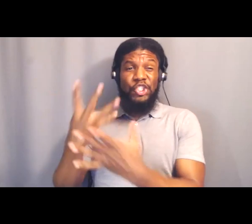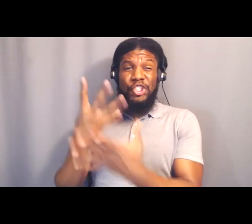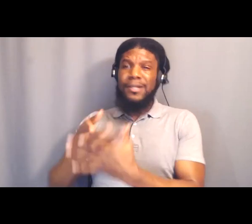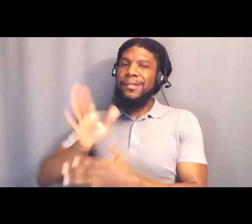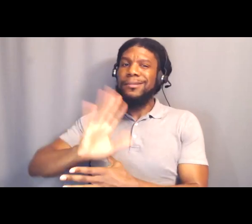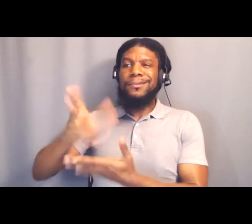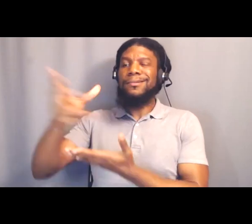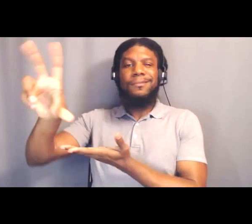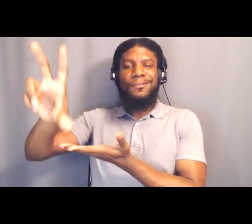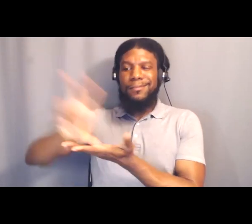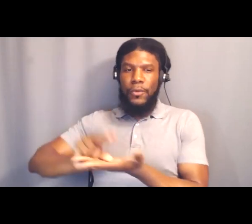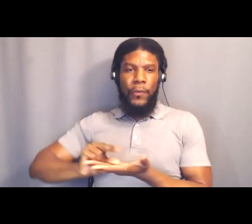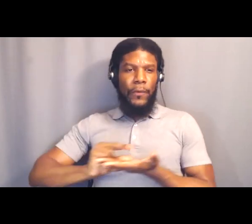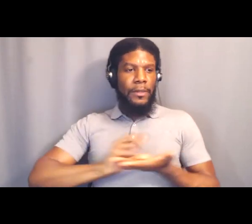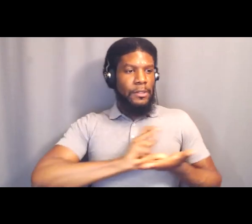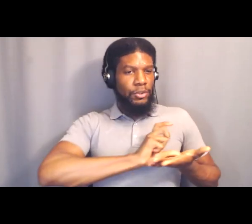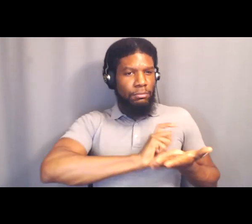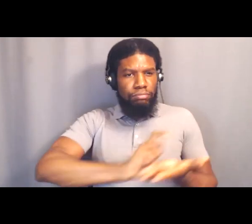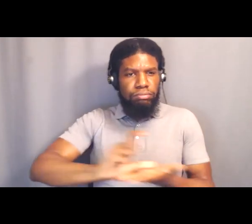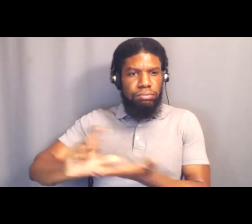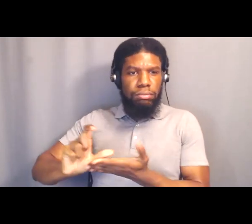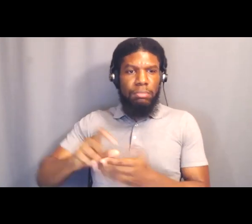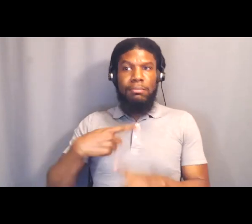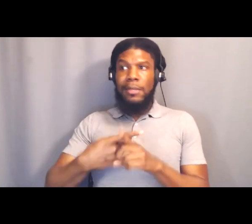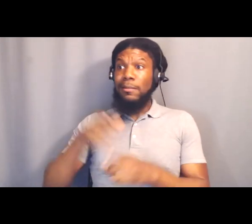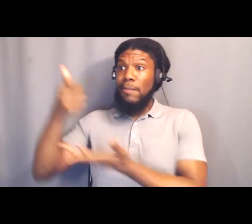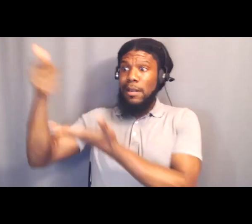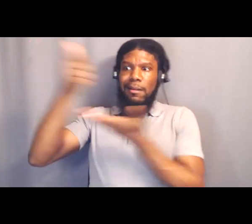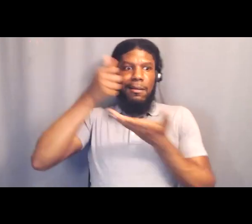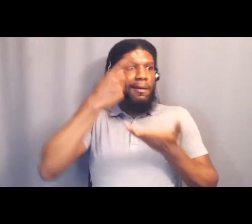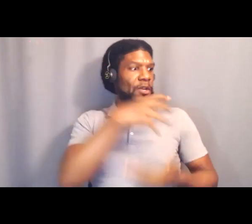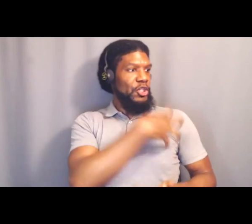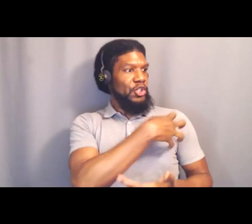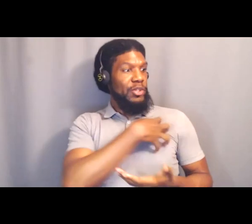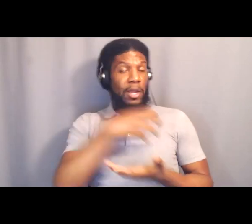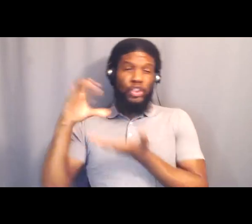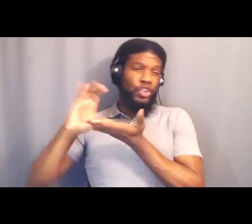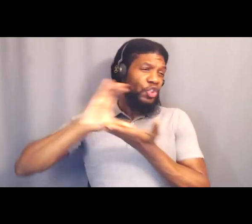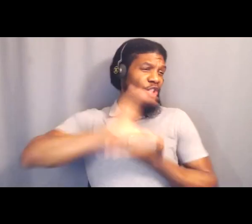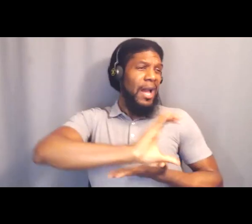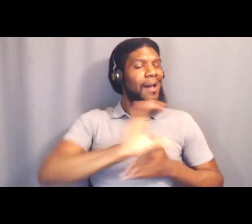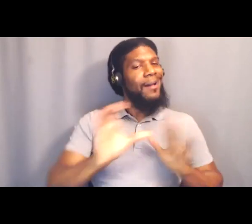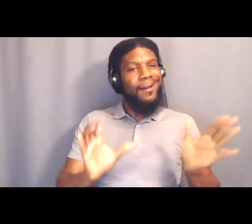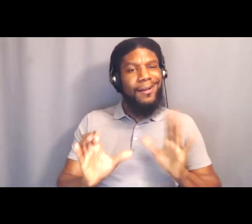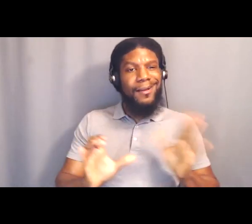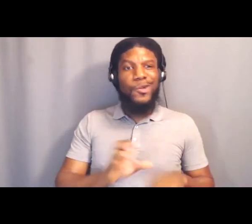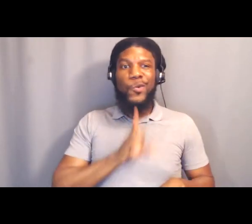And the sheriffs who we just mentioned, is the one of the most problematic, so-called law enforcement units